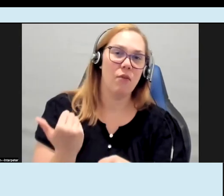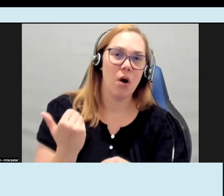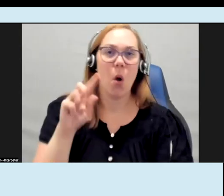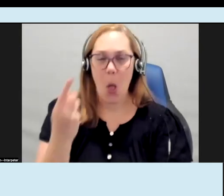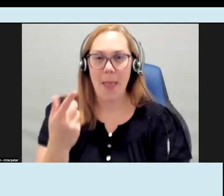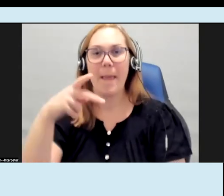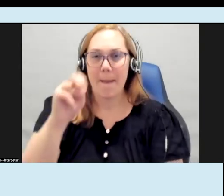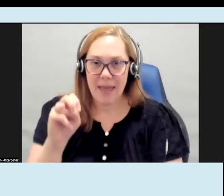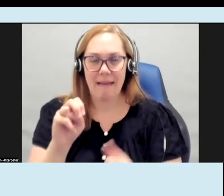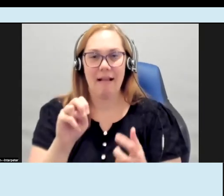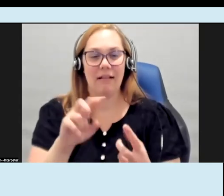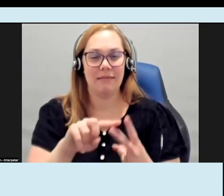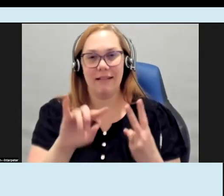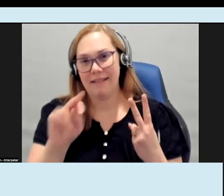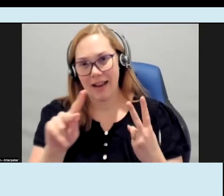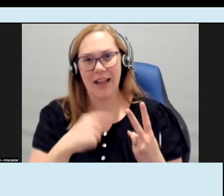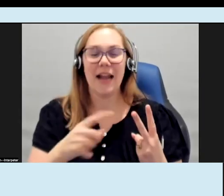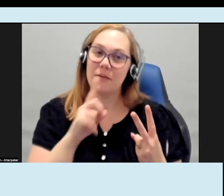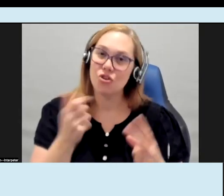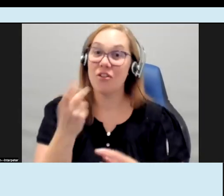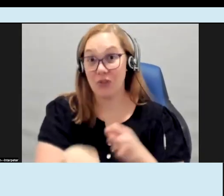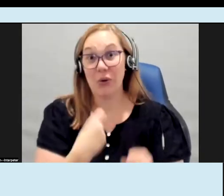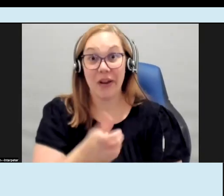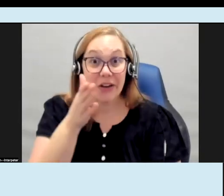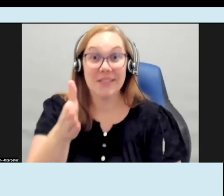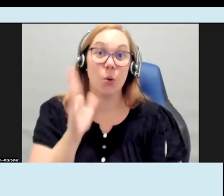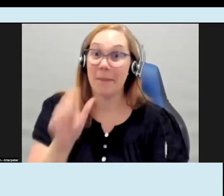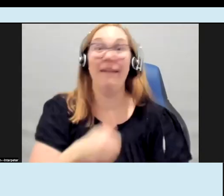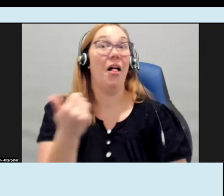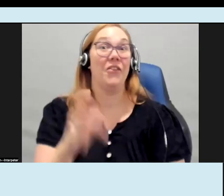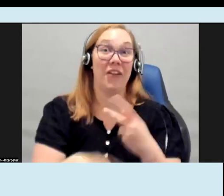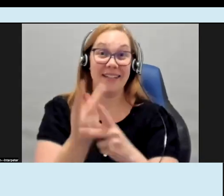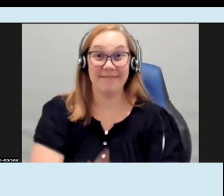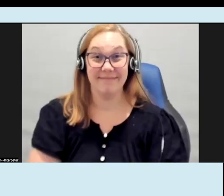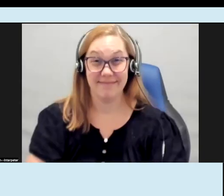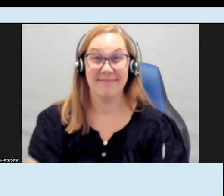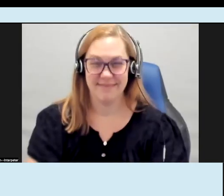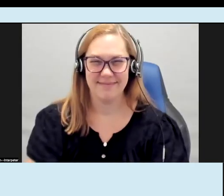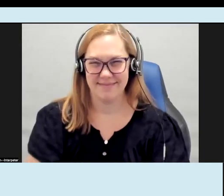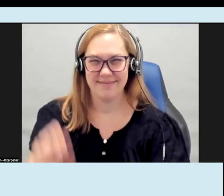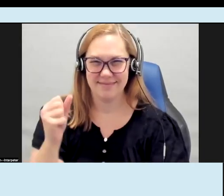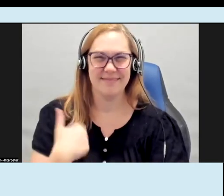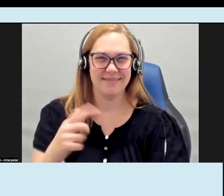Inc and I'm sure in another couple years it'll be something else yeah I'm very similar in that